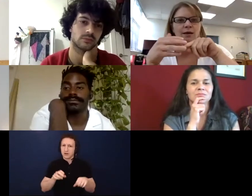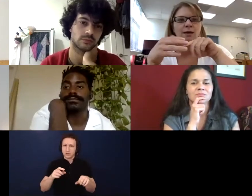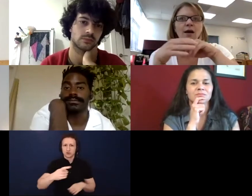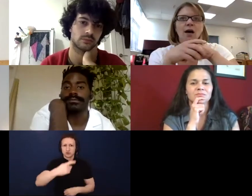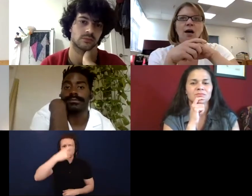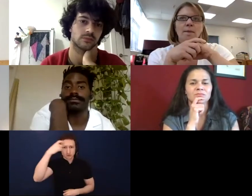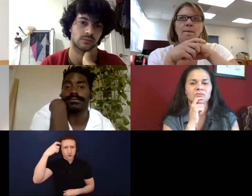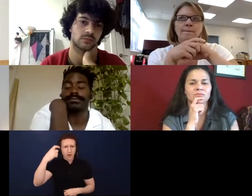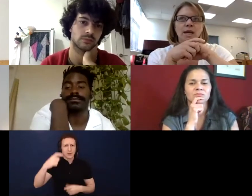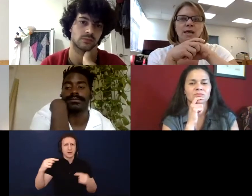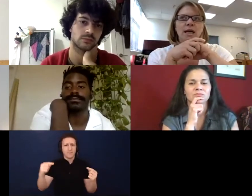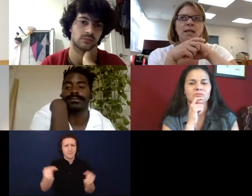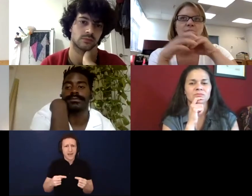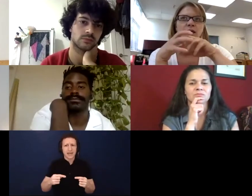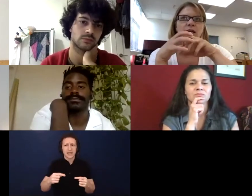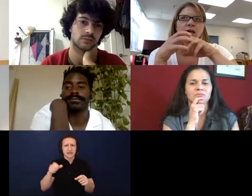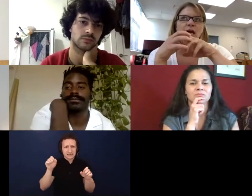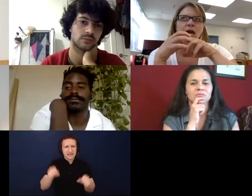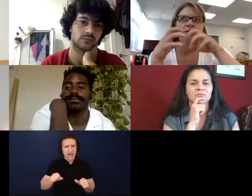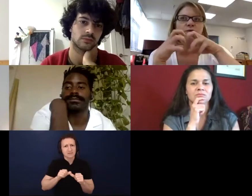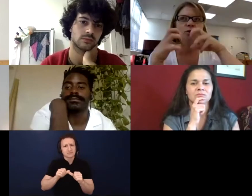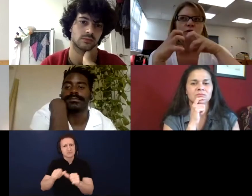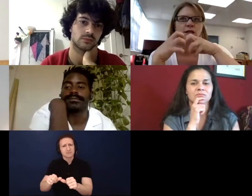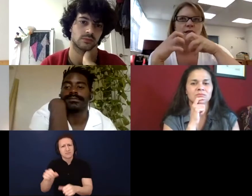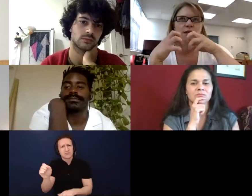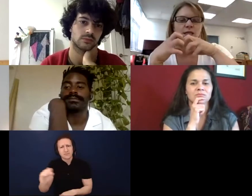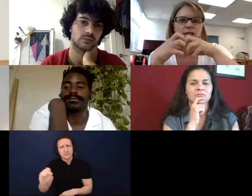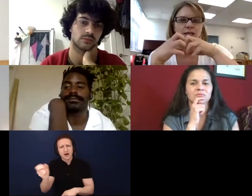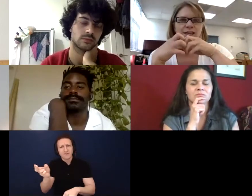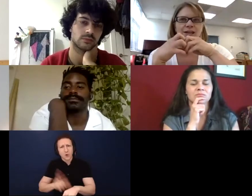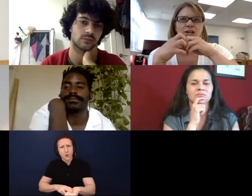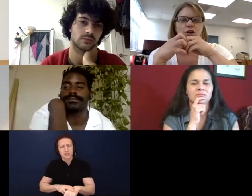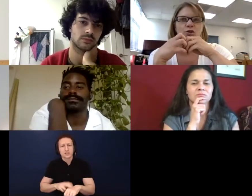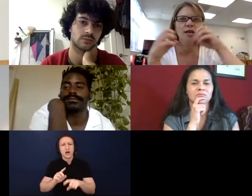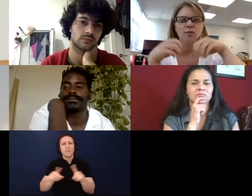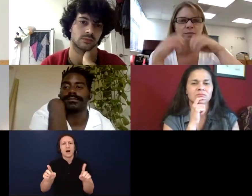But I think, as you are creating the healing, you can't rebuild